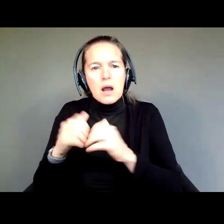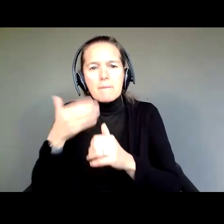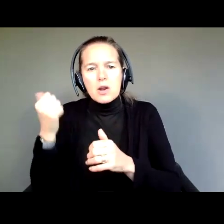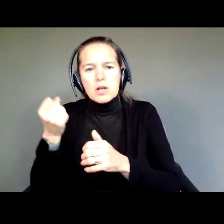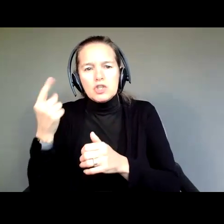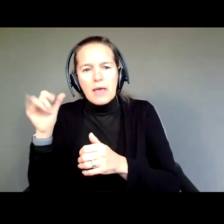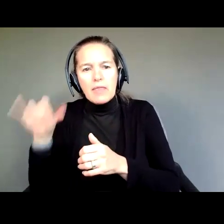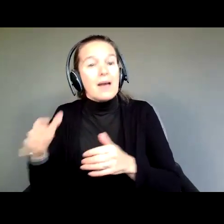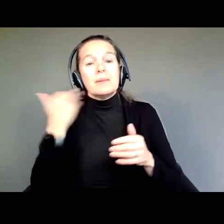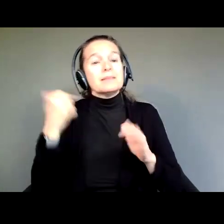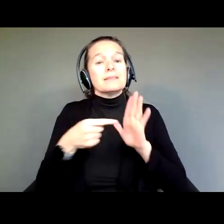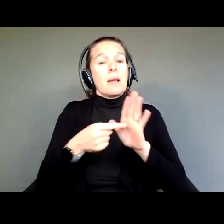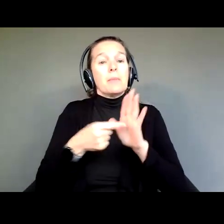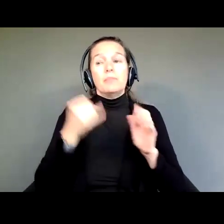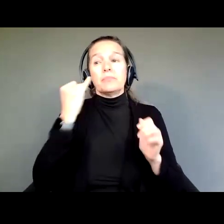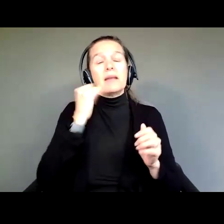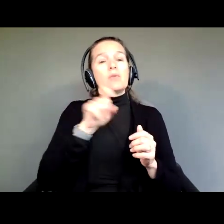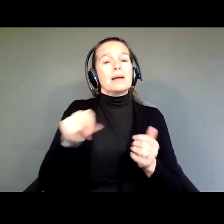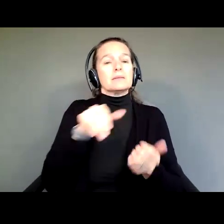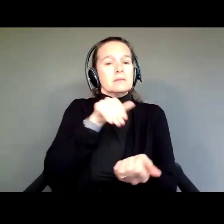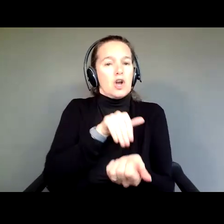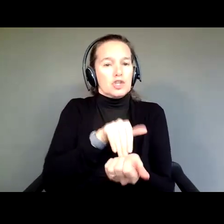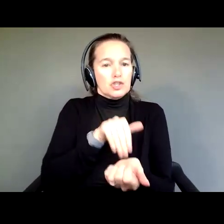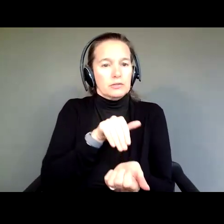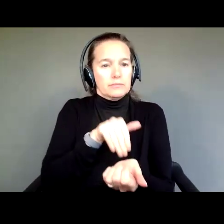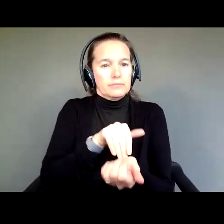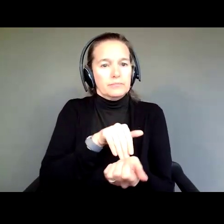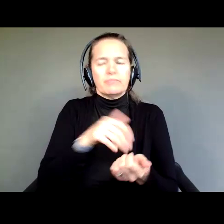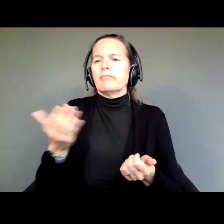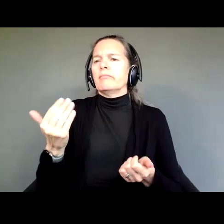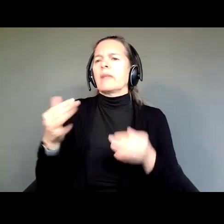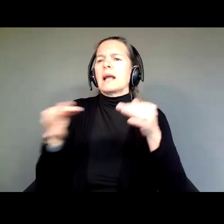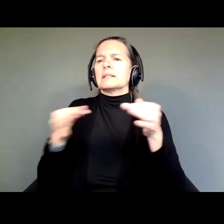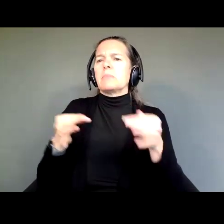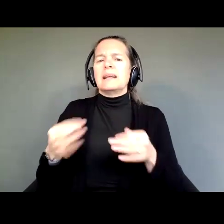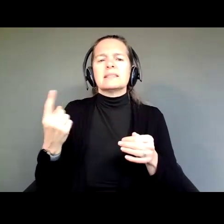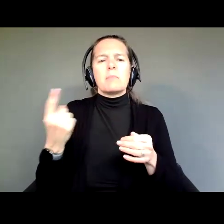If you've ever asked a doctor to explain something to you in plain language, because they spoke